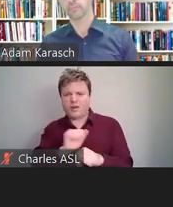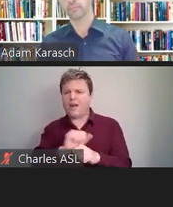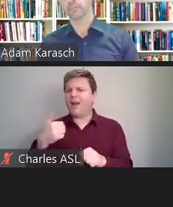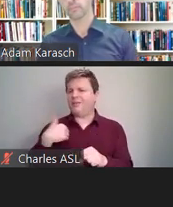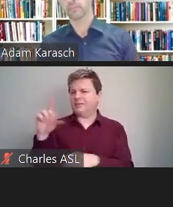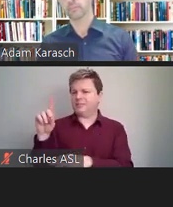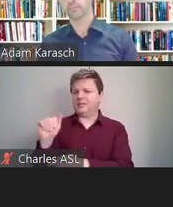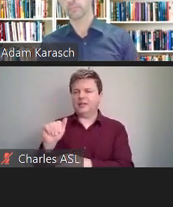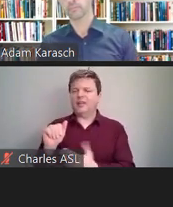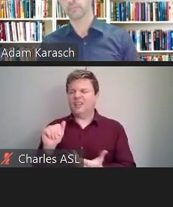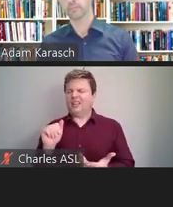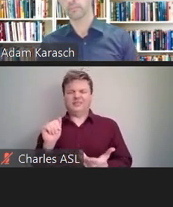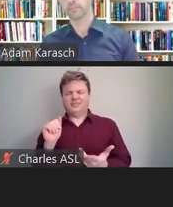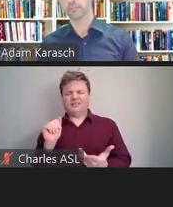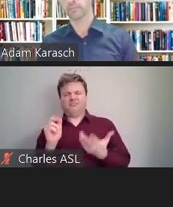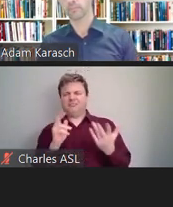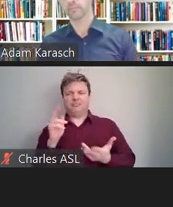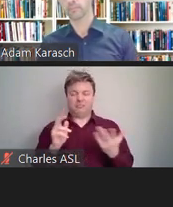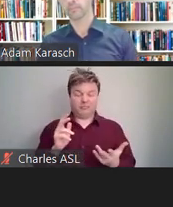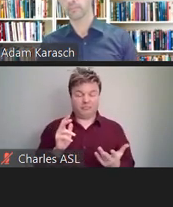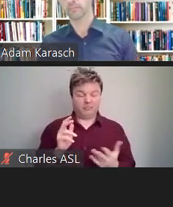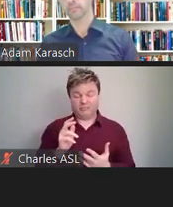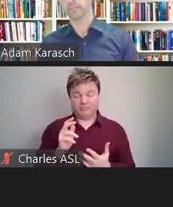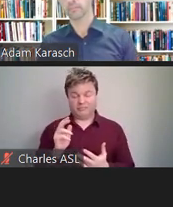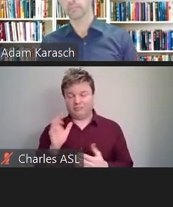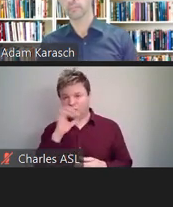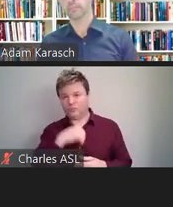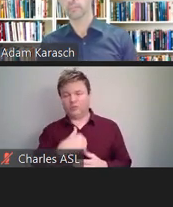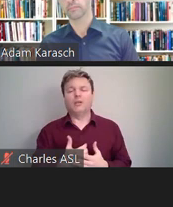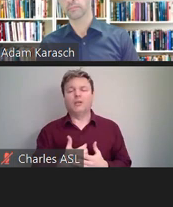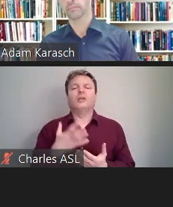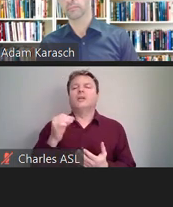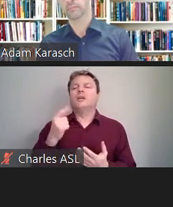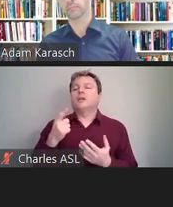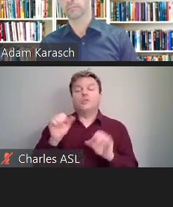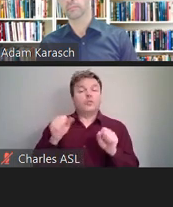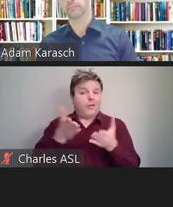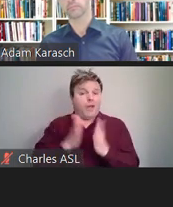You could ask, just like you ask employees to self-identify